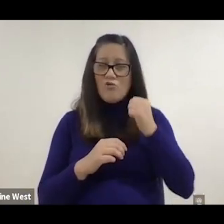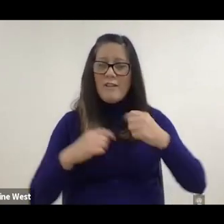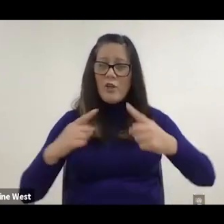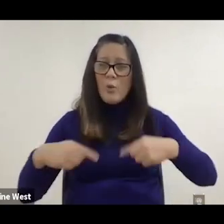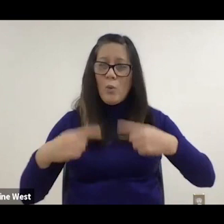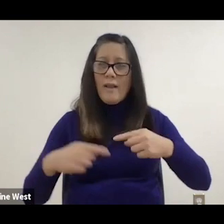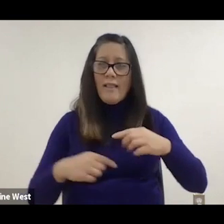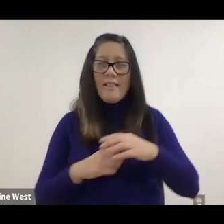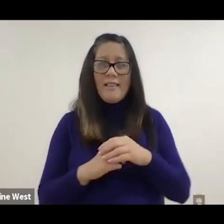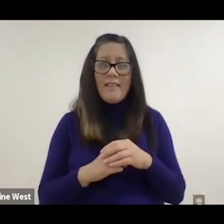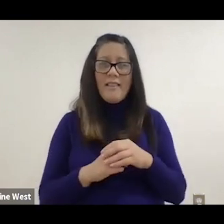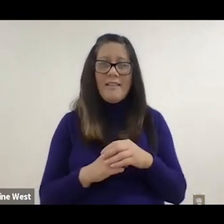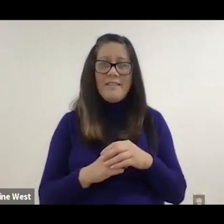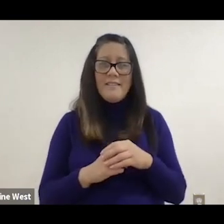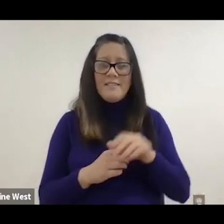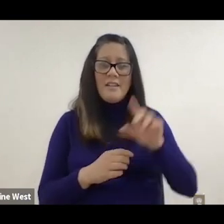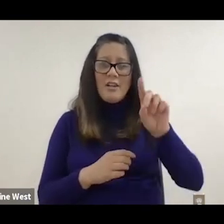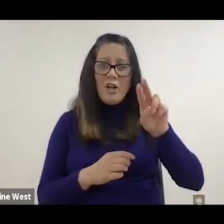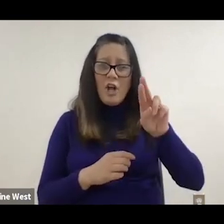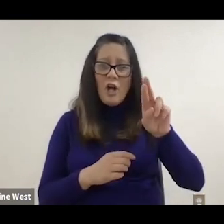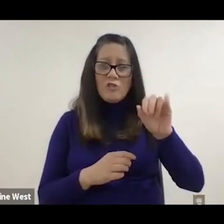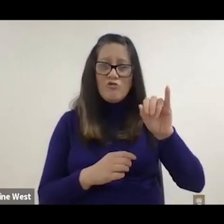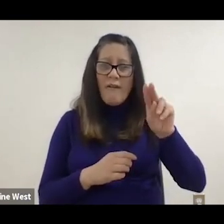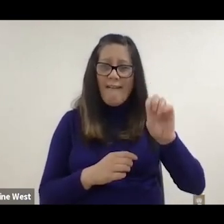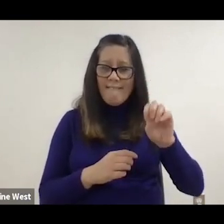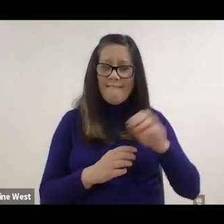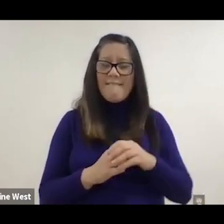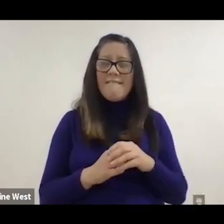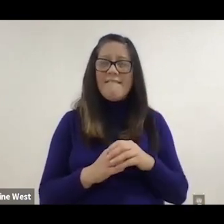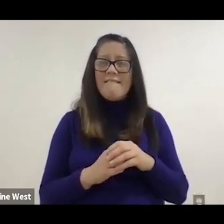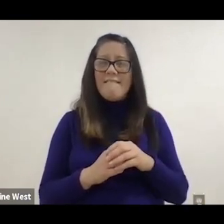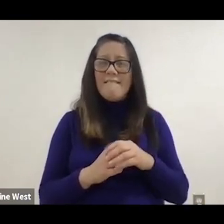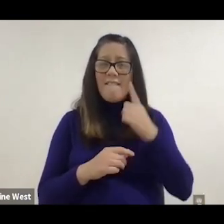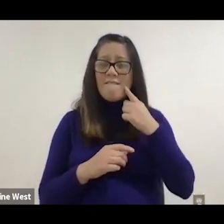mid Wheeler, rear wheel drive, which has the advantages of for indoor mobility,